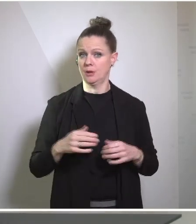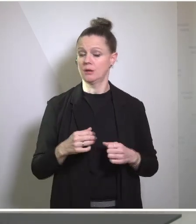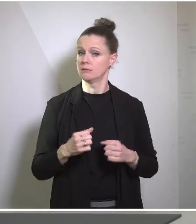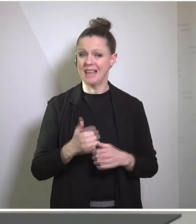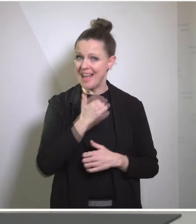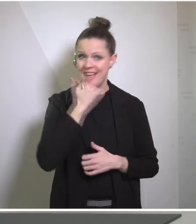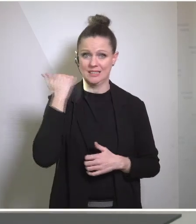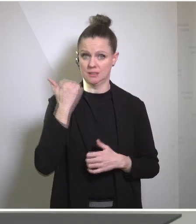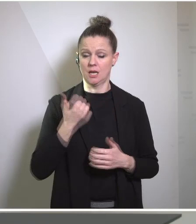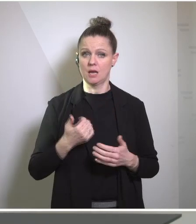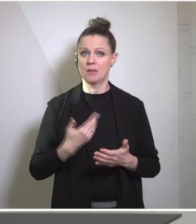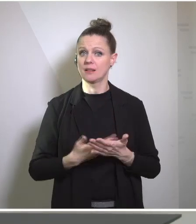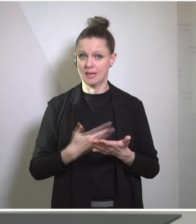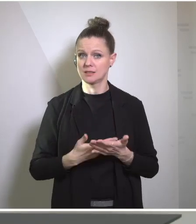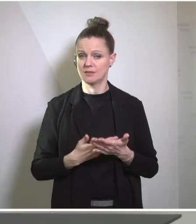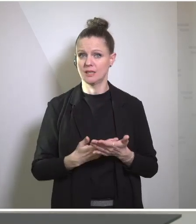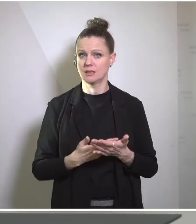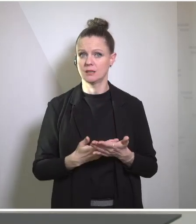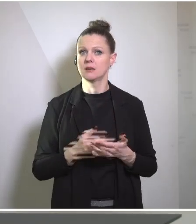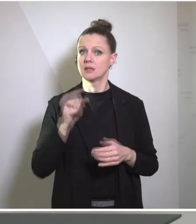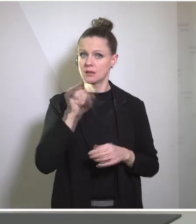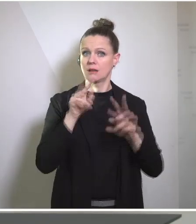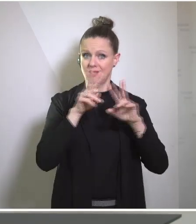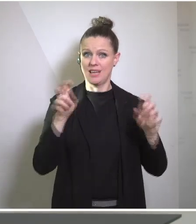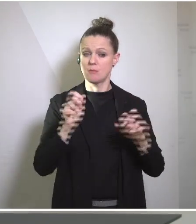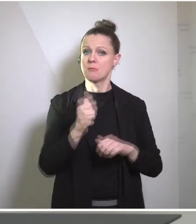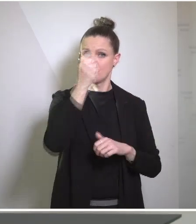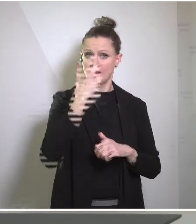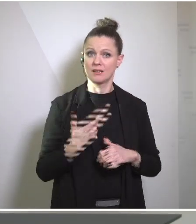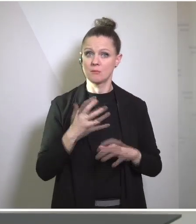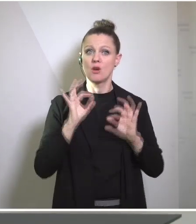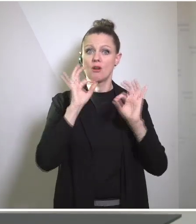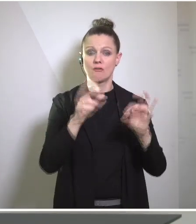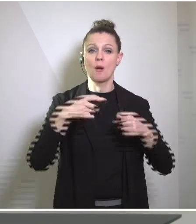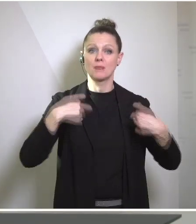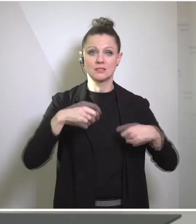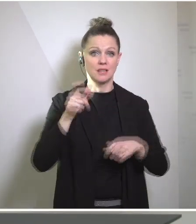this has to be and this is a priority for President Biden, for our Administration,